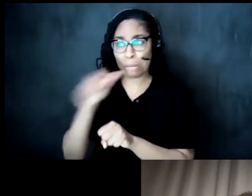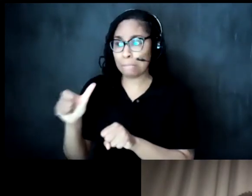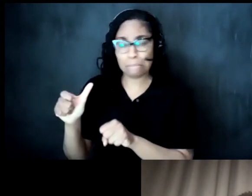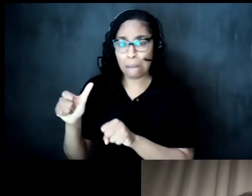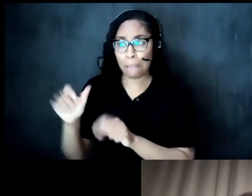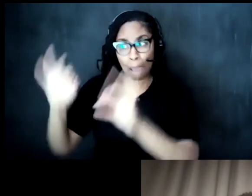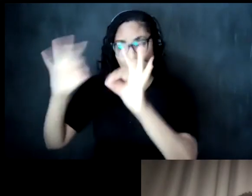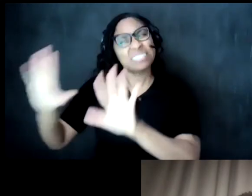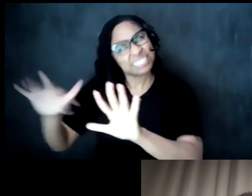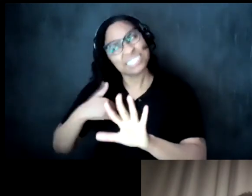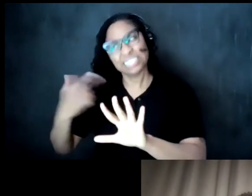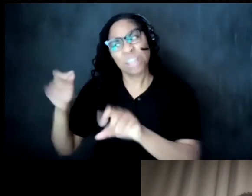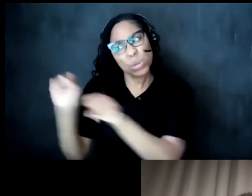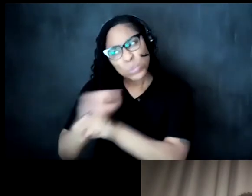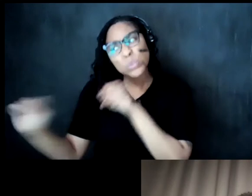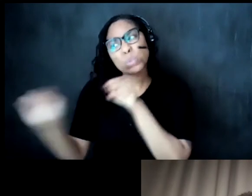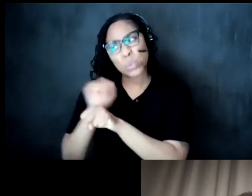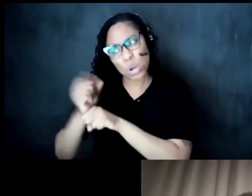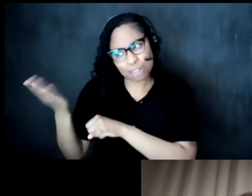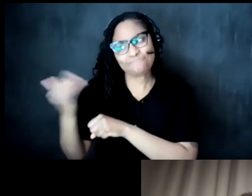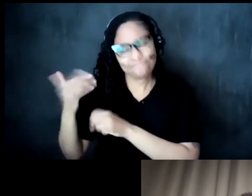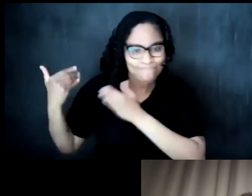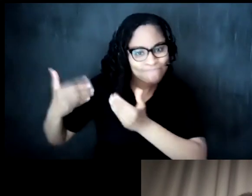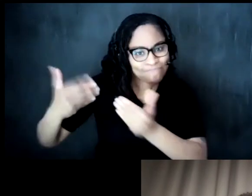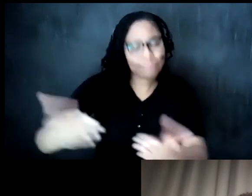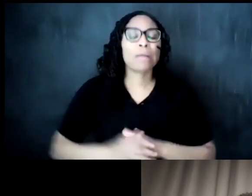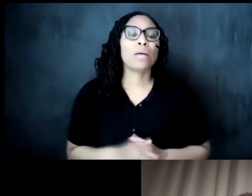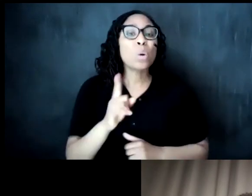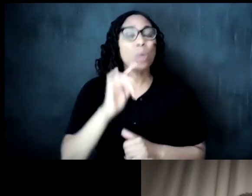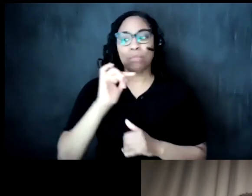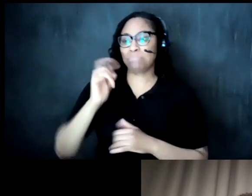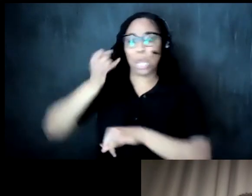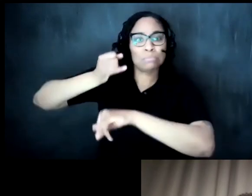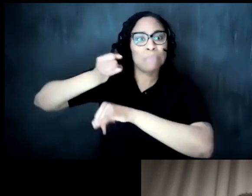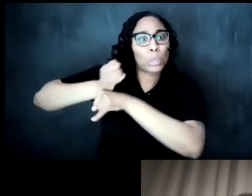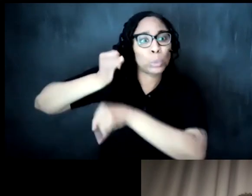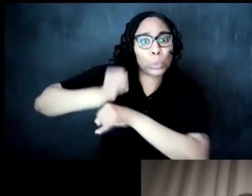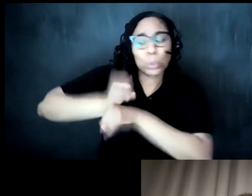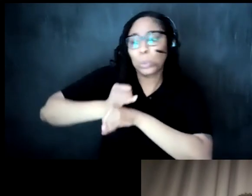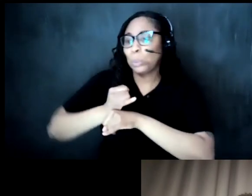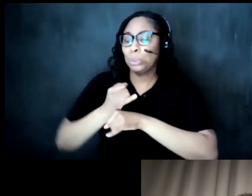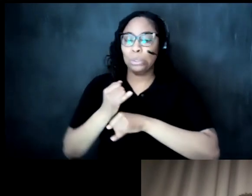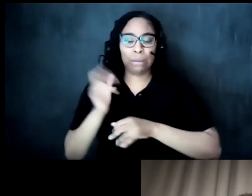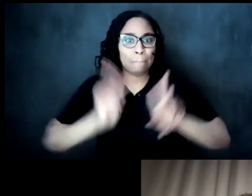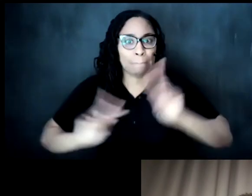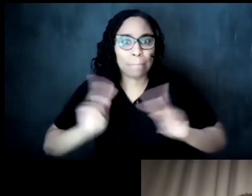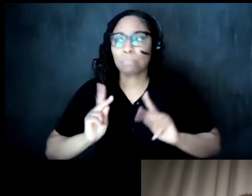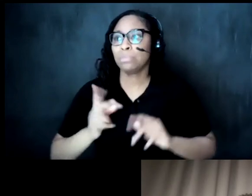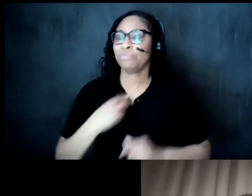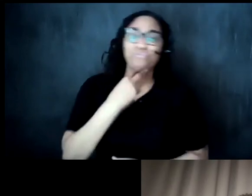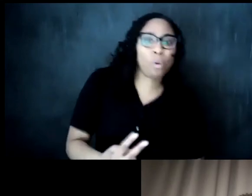when doing work in institutions as persons and bodies and voices that have historically not